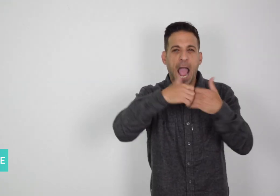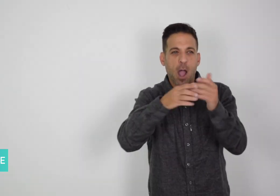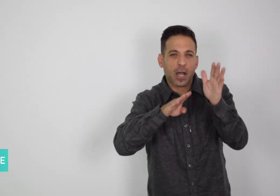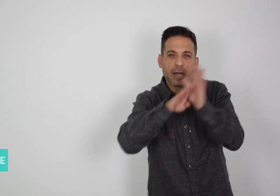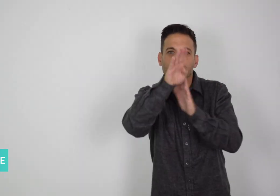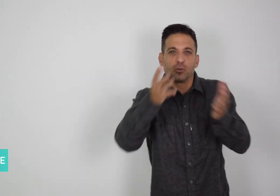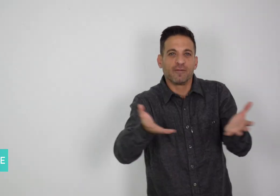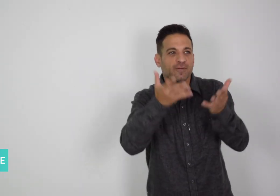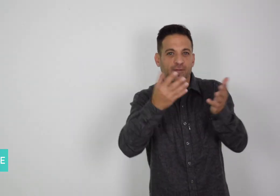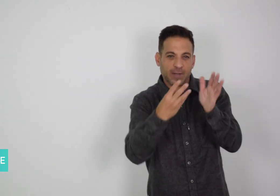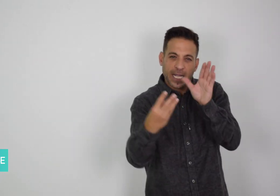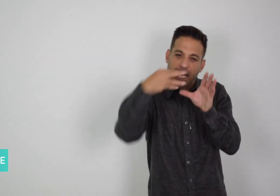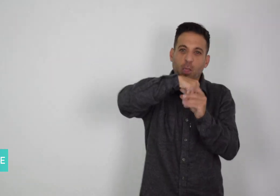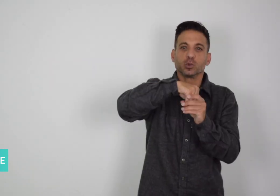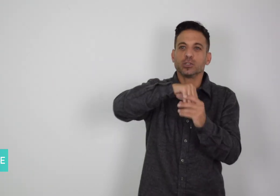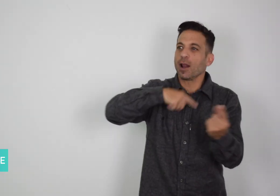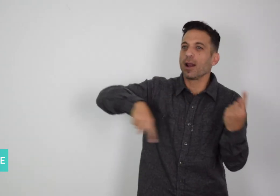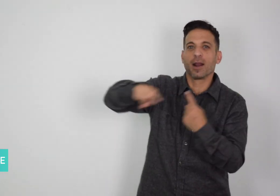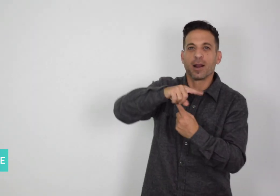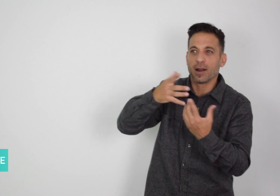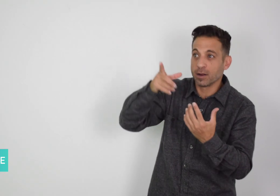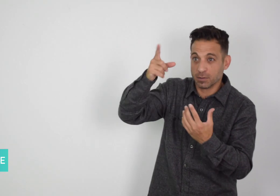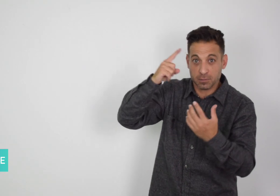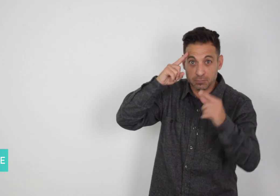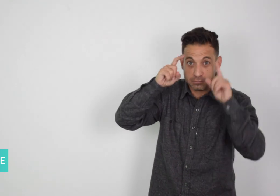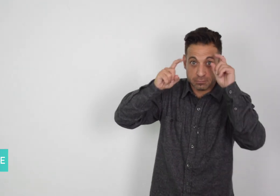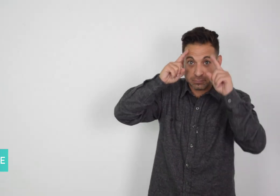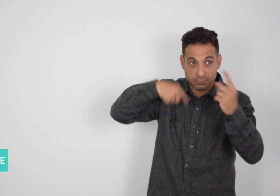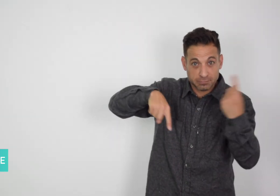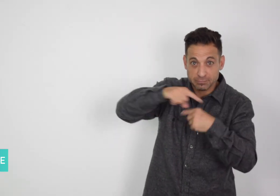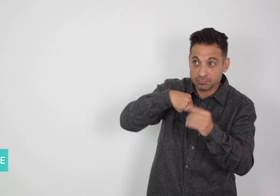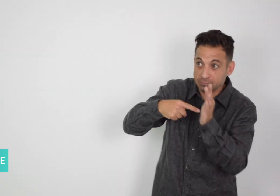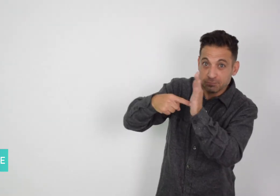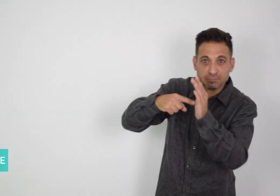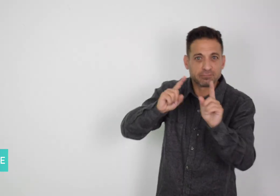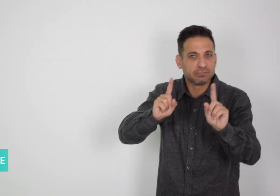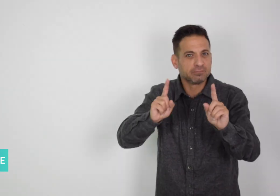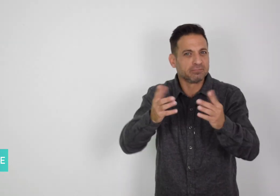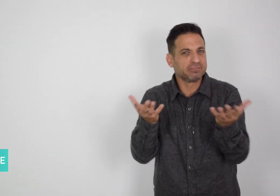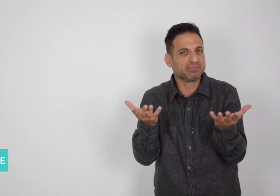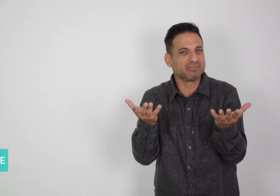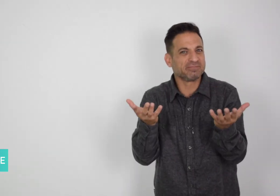to improve inclusion of the Deaf community?